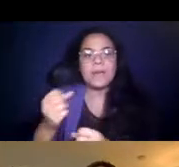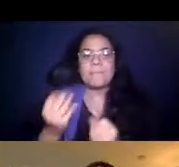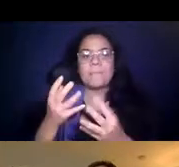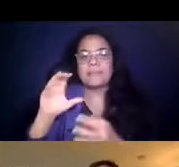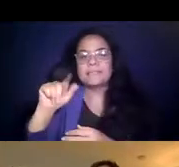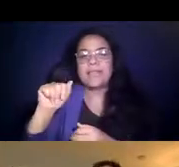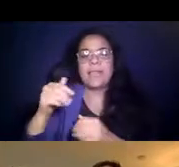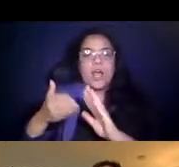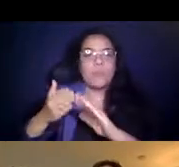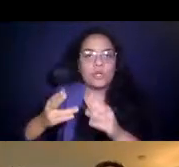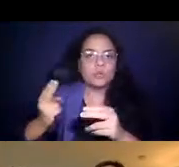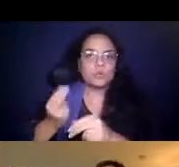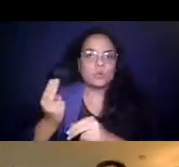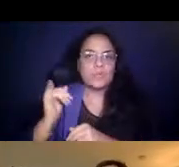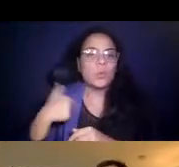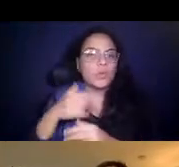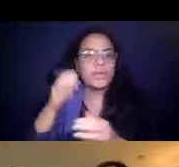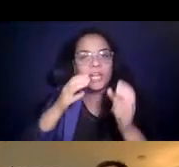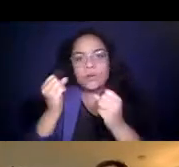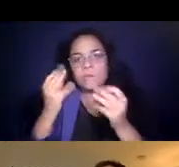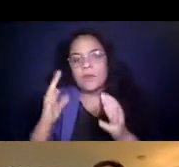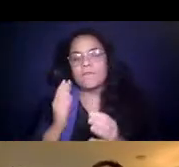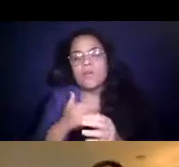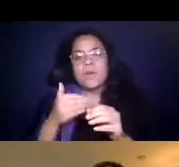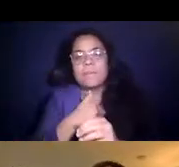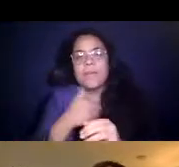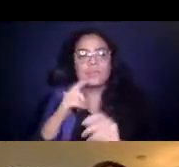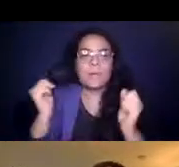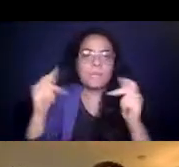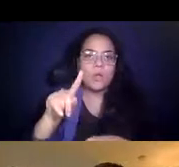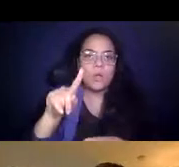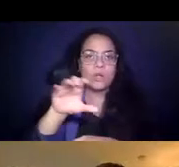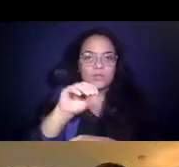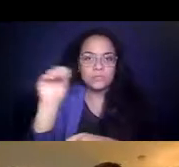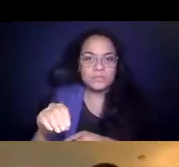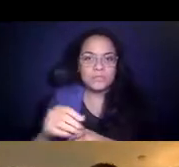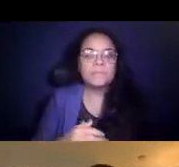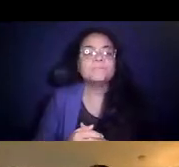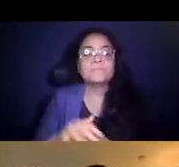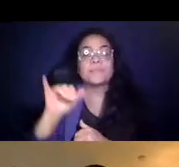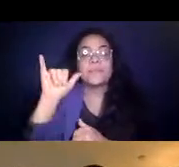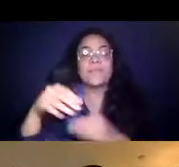14:20:26 We're hearing many of our members are back at 100%, and that flexibility there